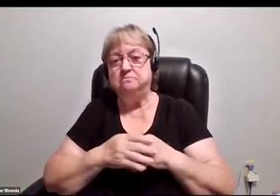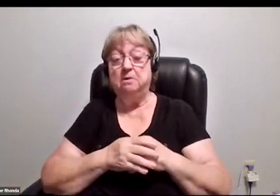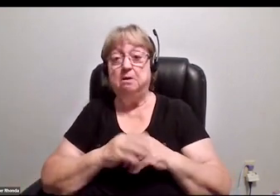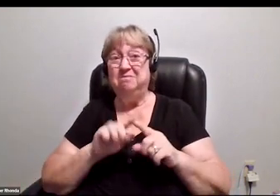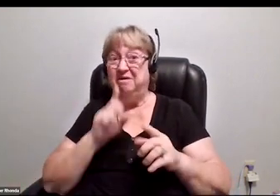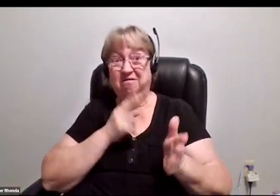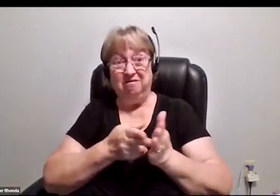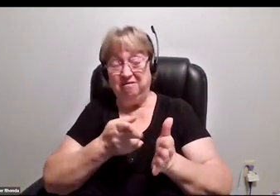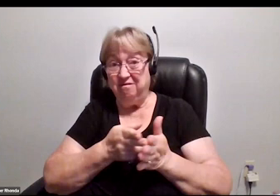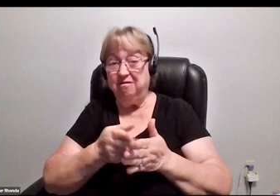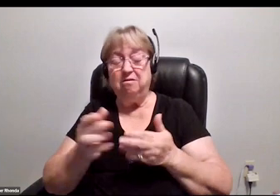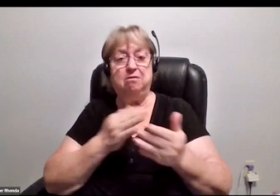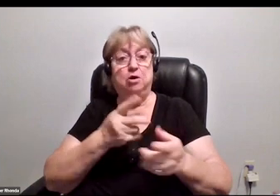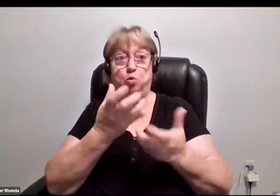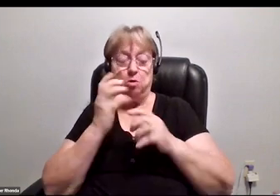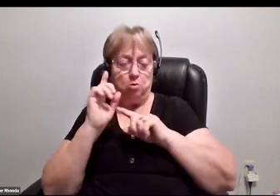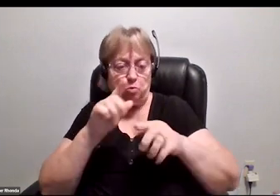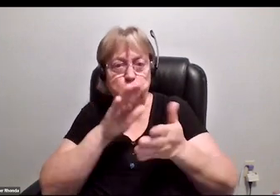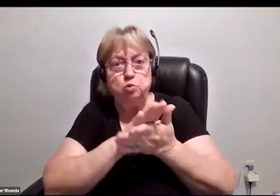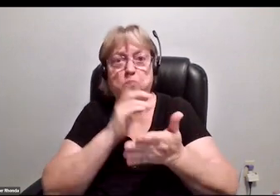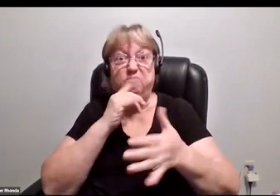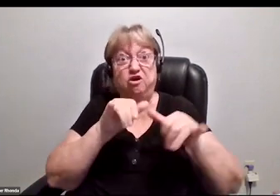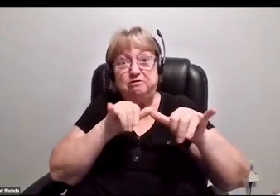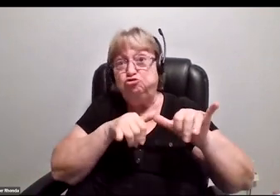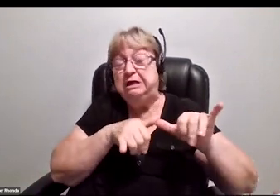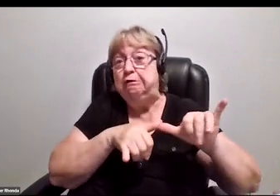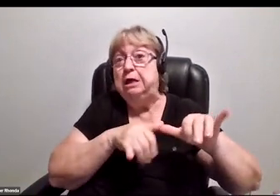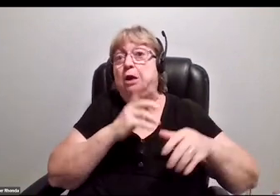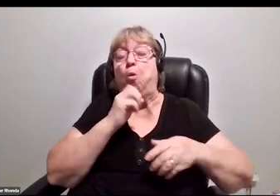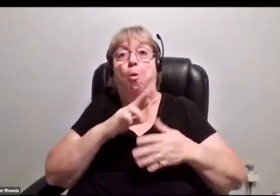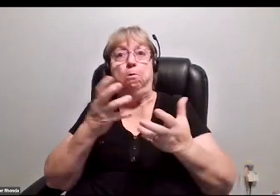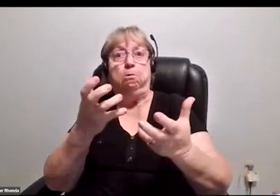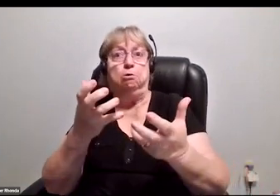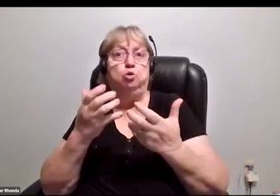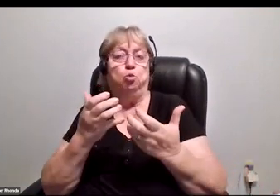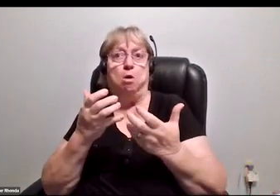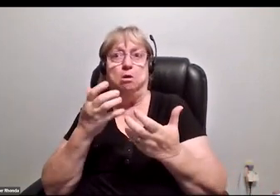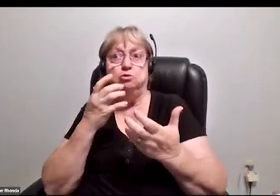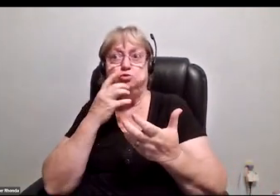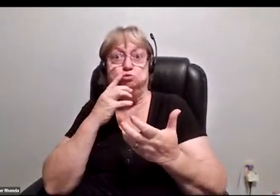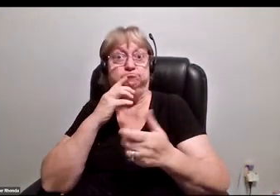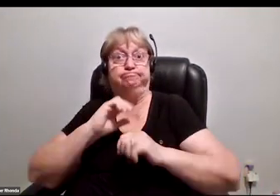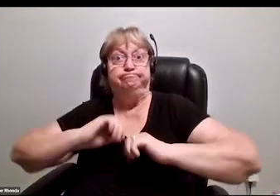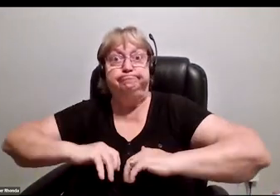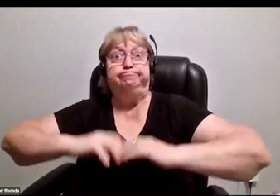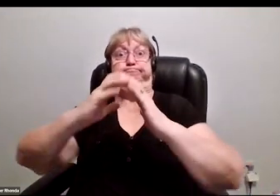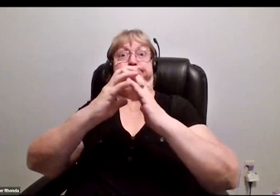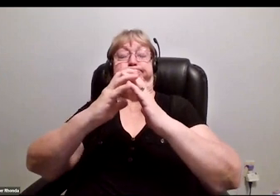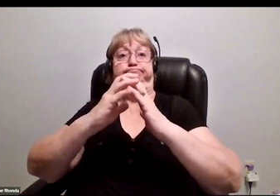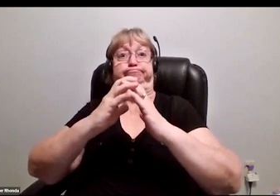to school for engineering or whether you want to found and become an entrepreneur for a piece of technology